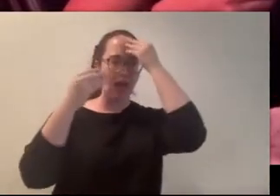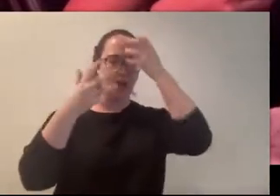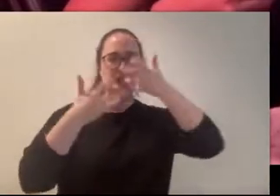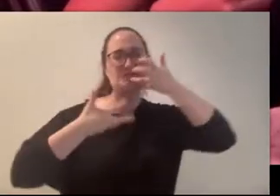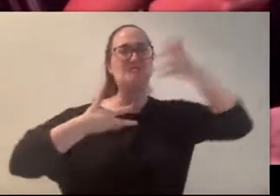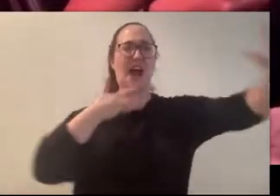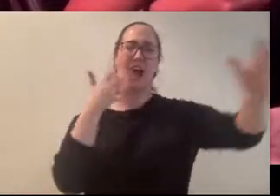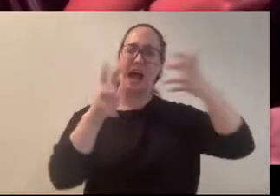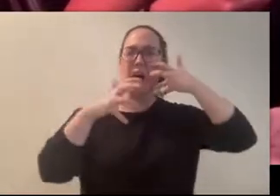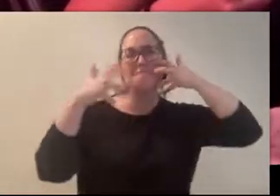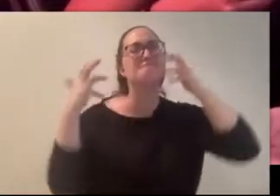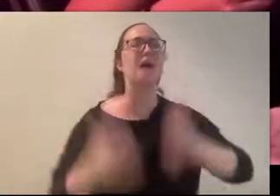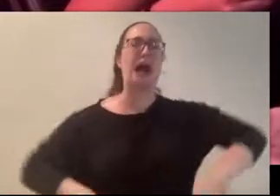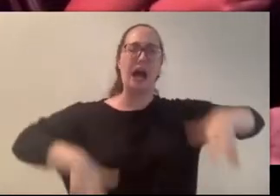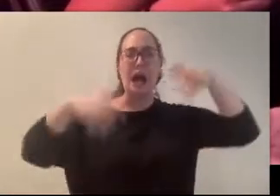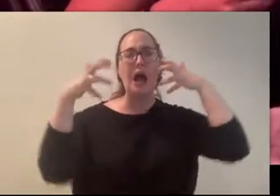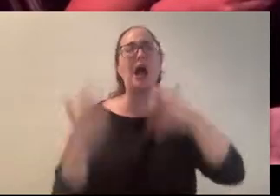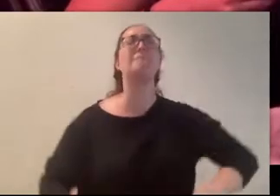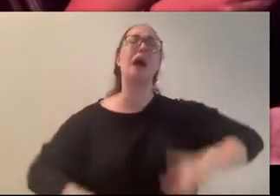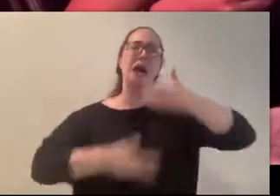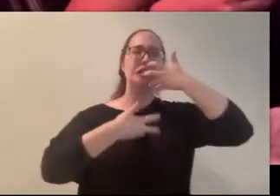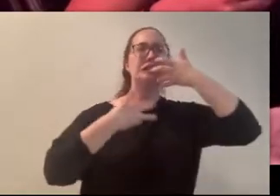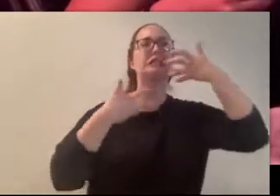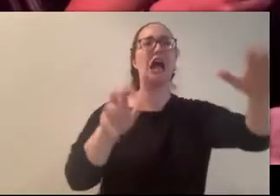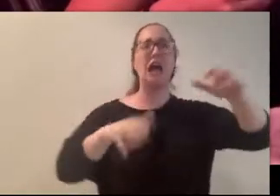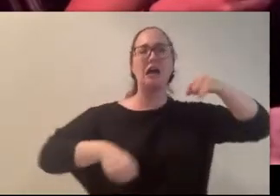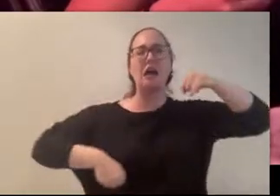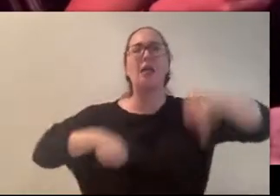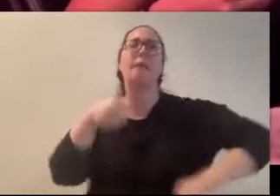final scream, I know that there is only explanation.